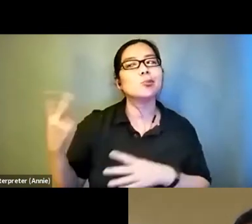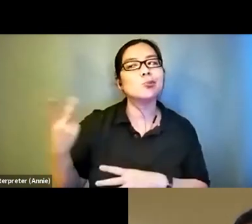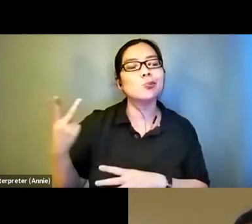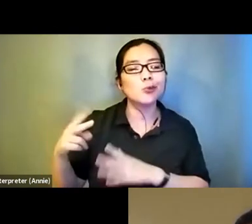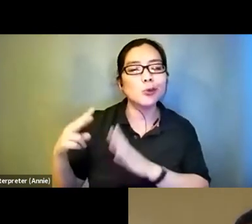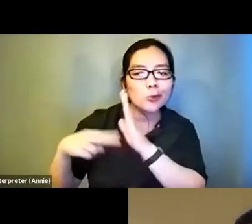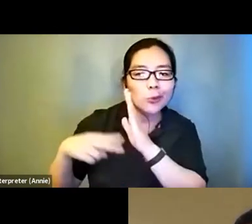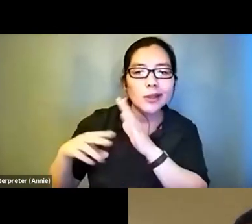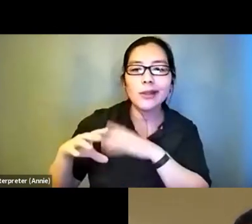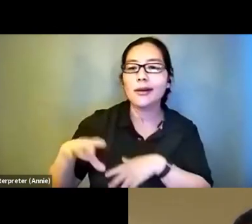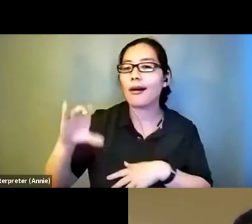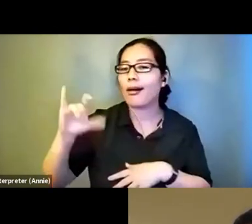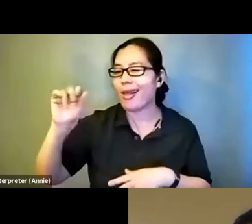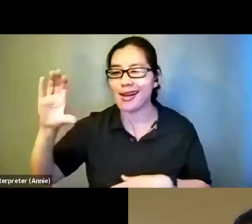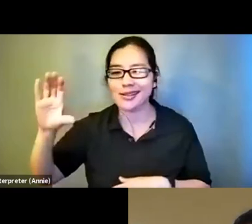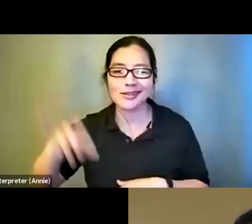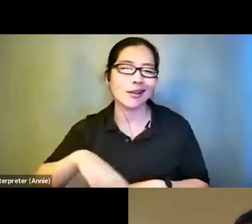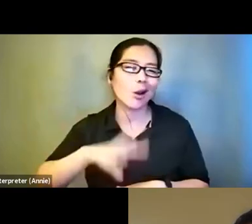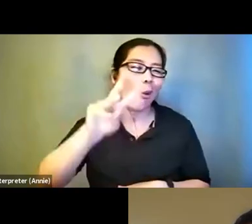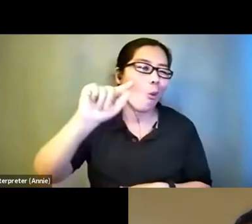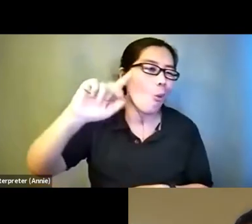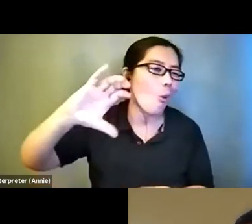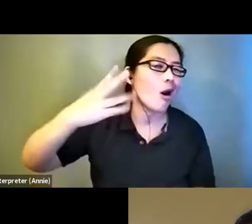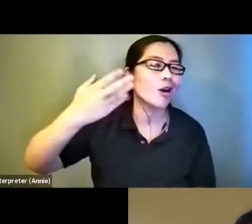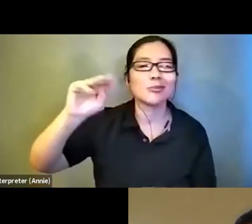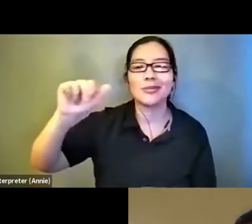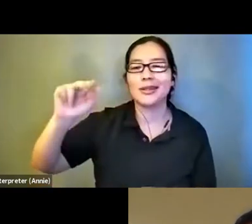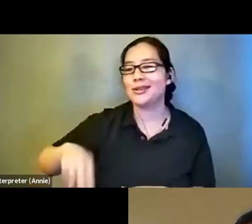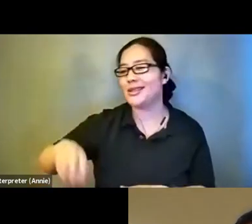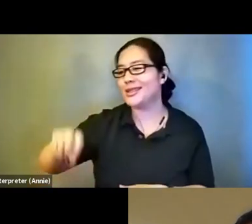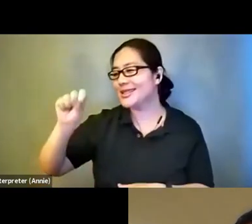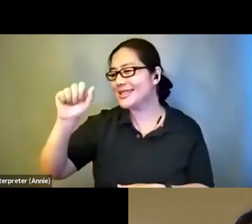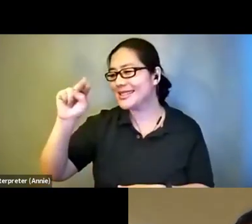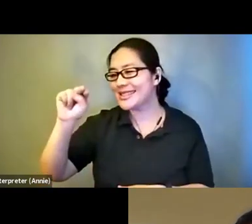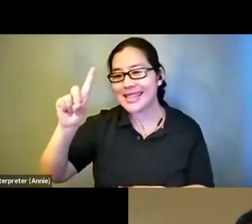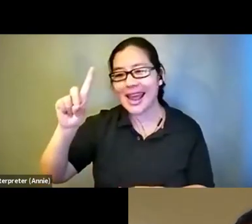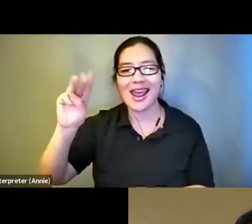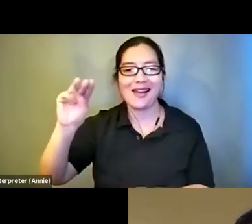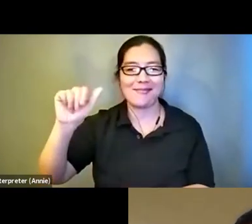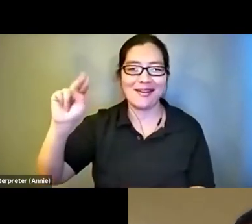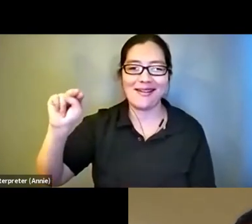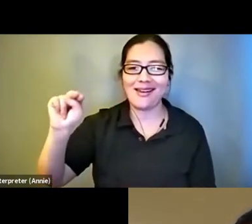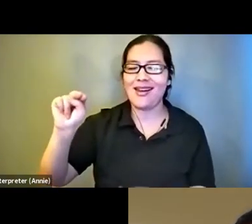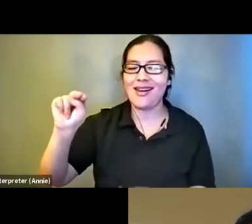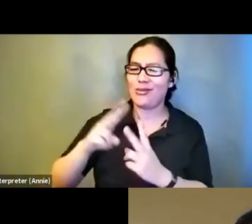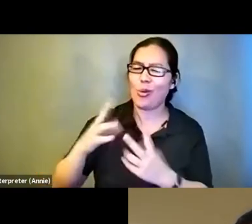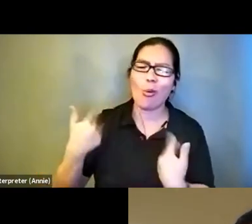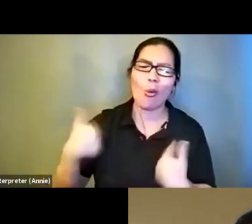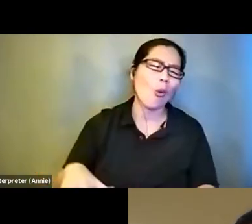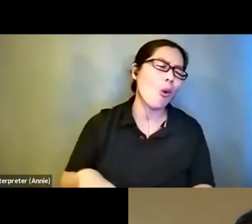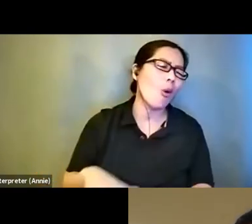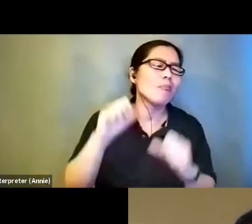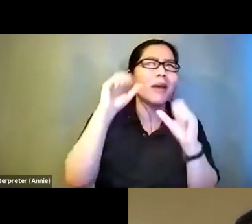like watchmen and sandman and that was just such a wonderful experience to be able to